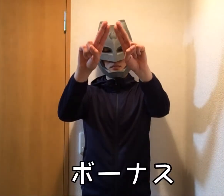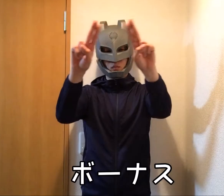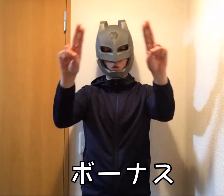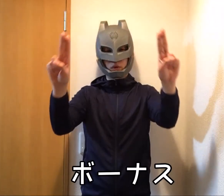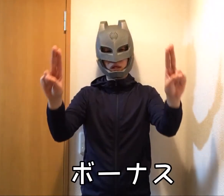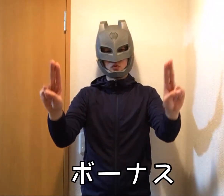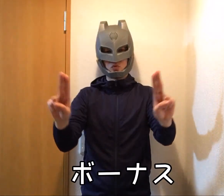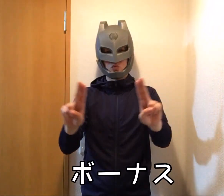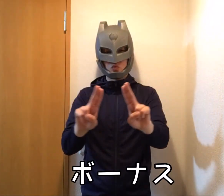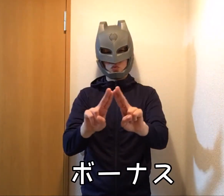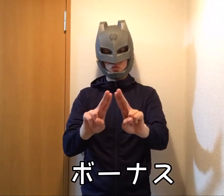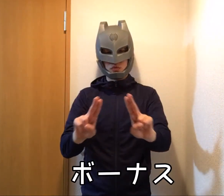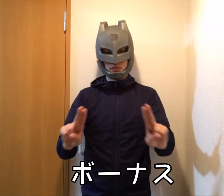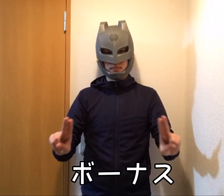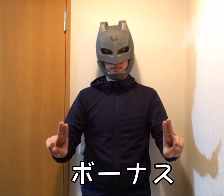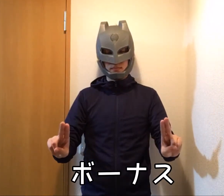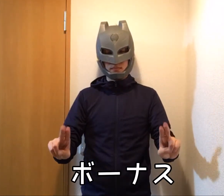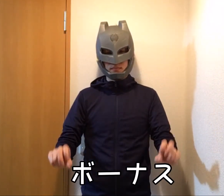Bonus (bow knot)